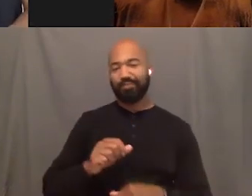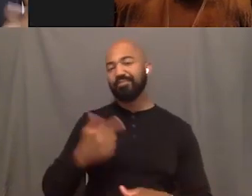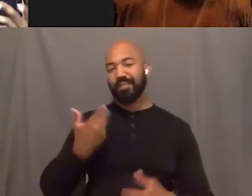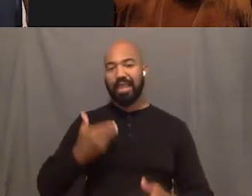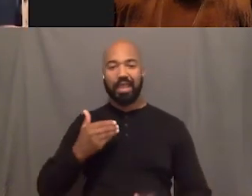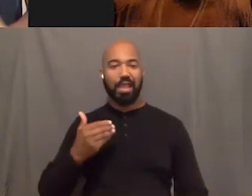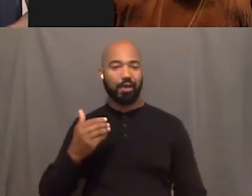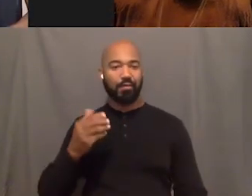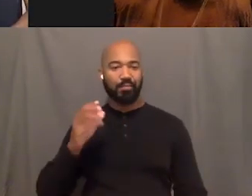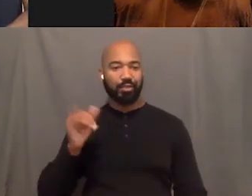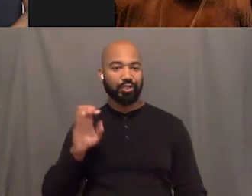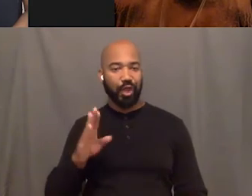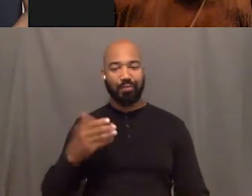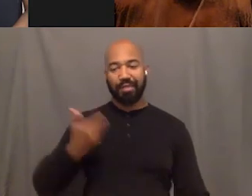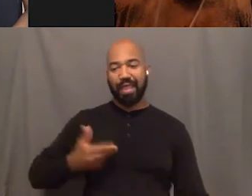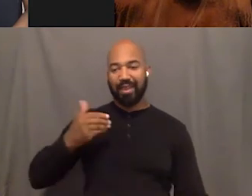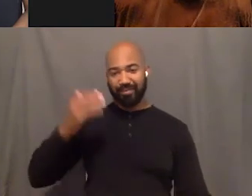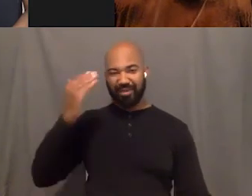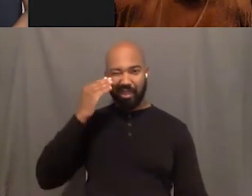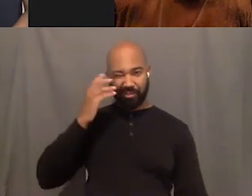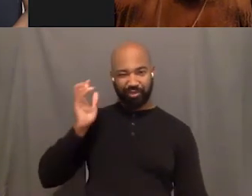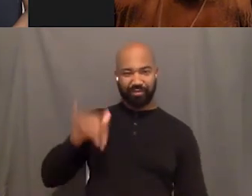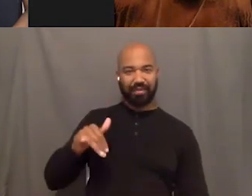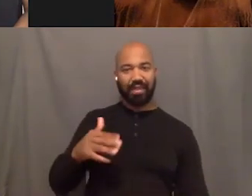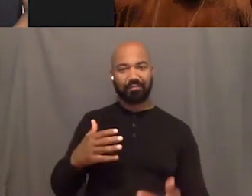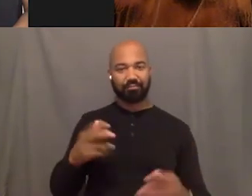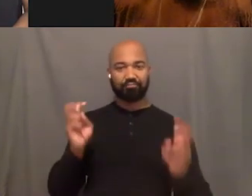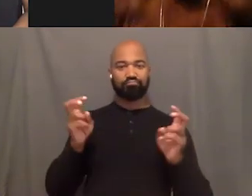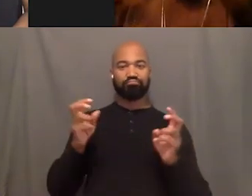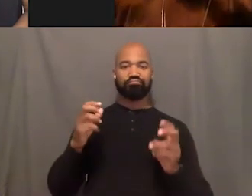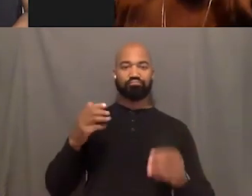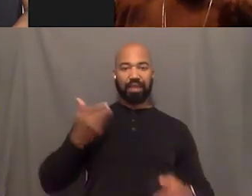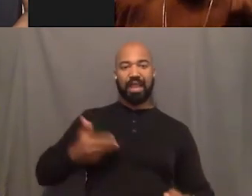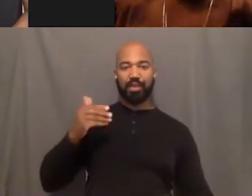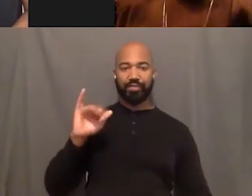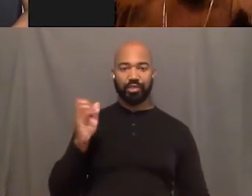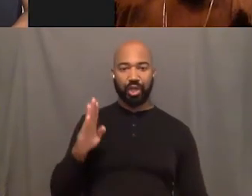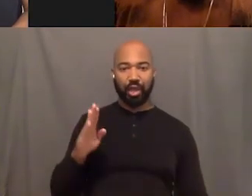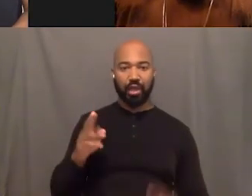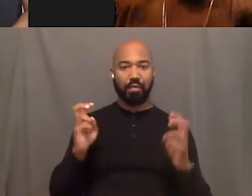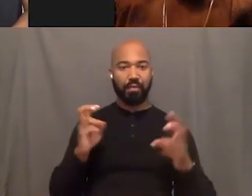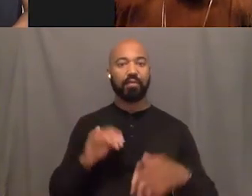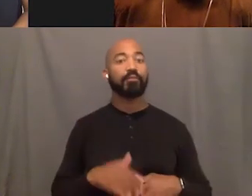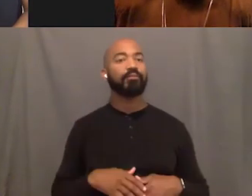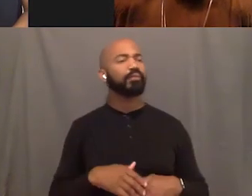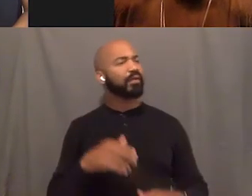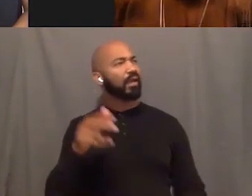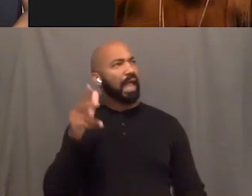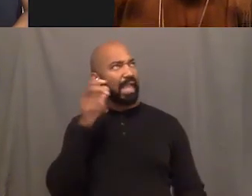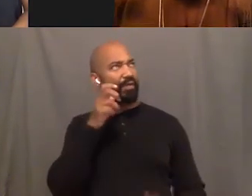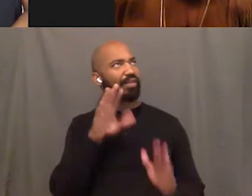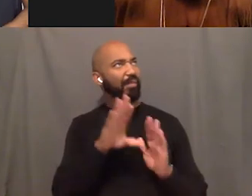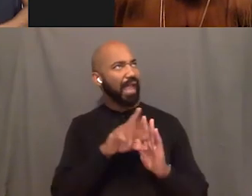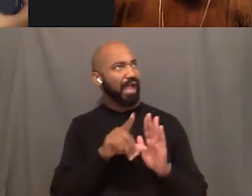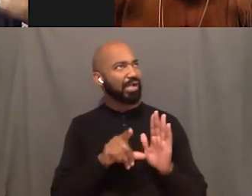That's where I'm at right now. Yeah. And I hear it in the background which makes it that much more funnier.